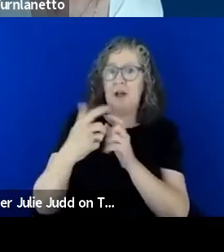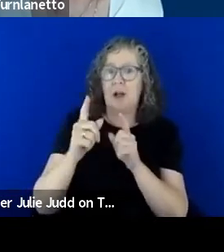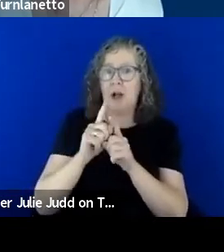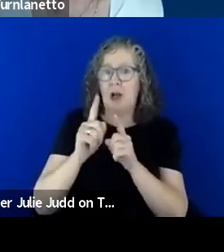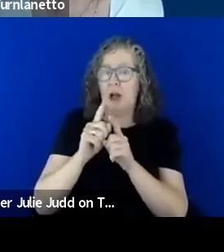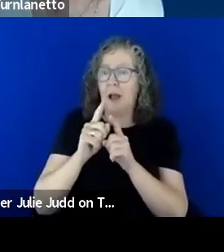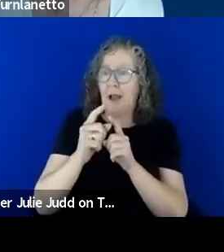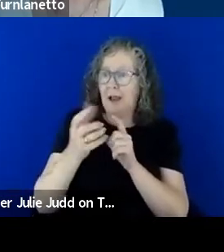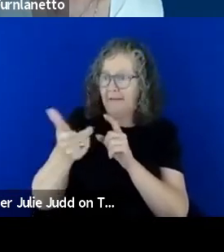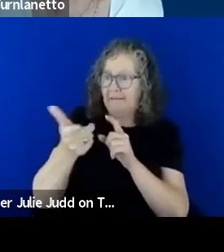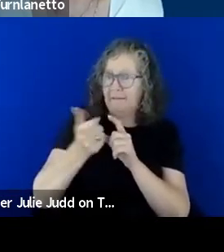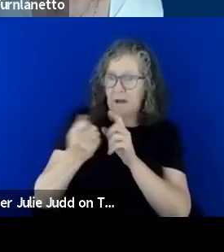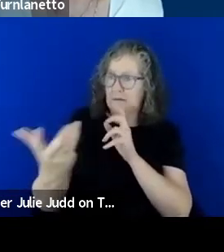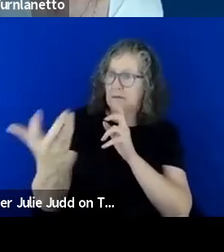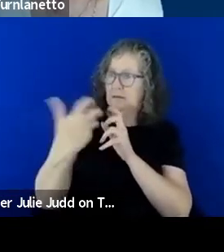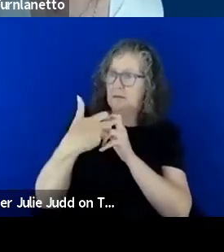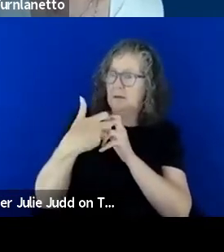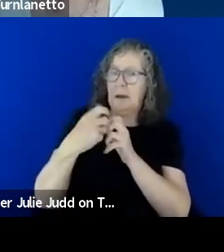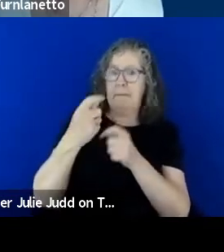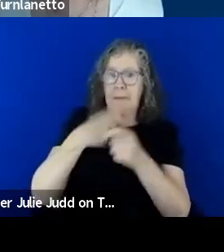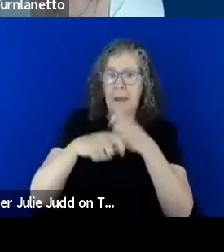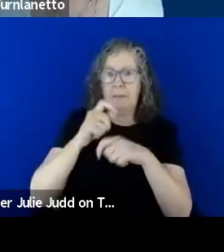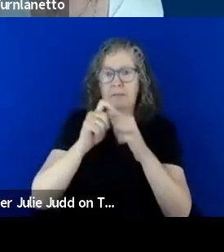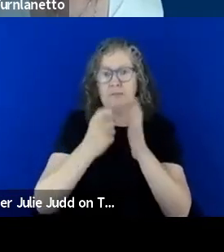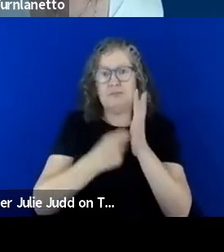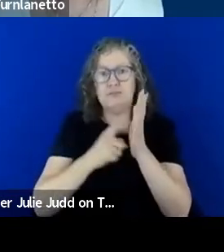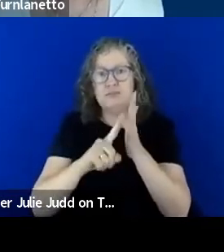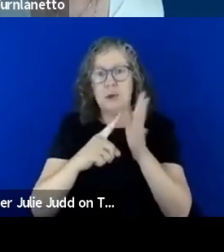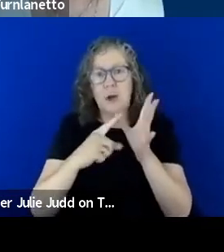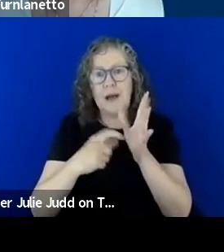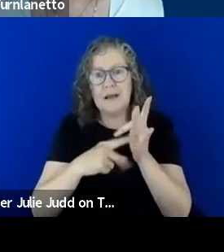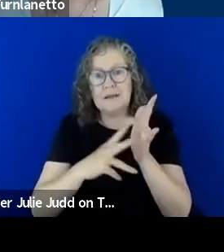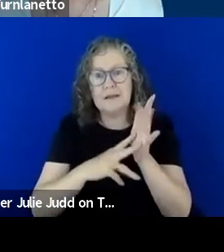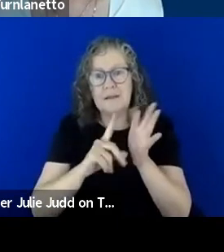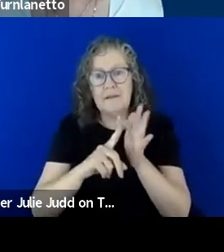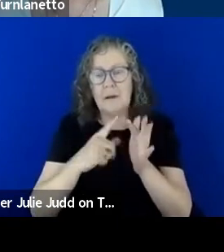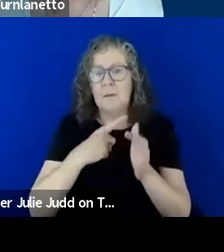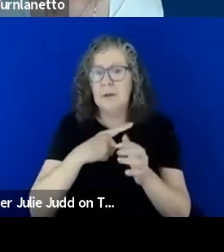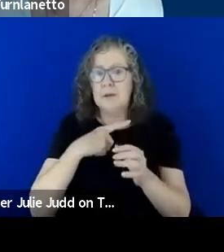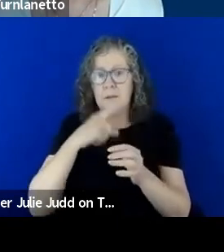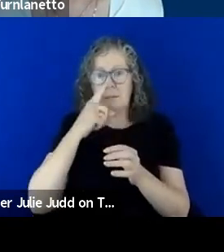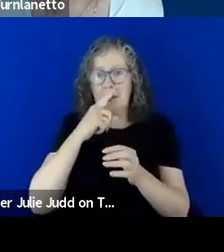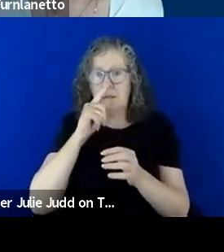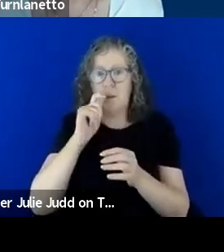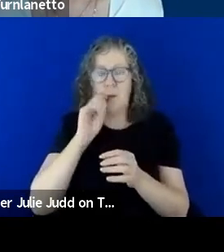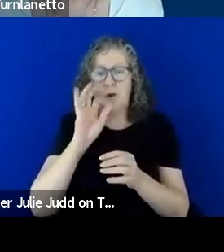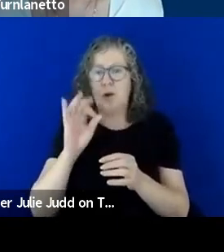to become proactive because people are not necessarily going to think all the gold coins